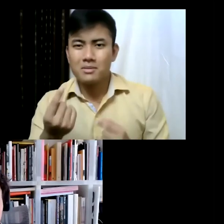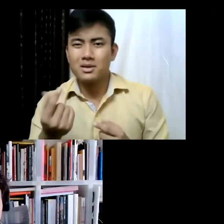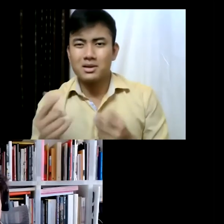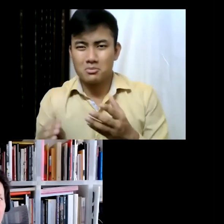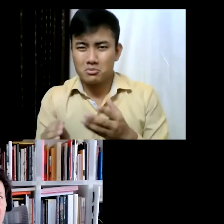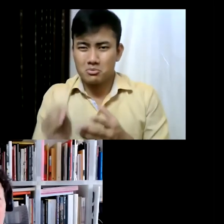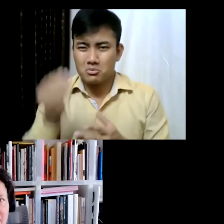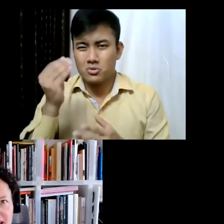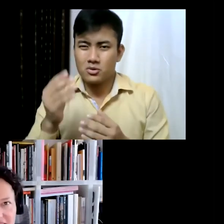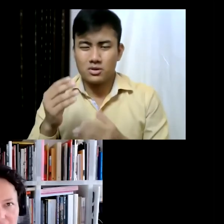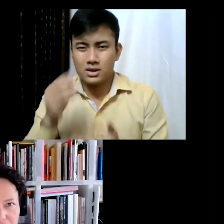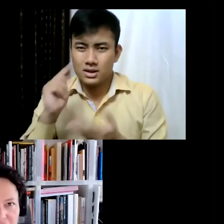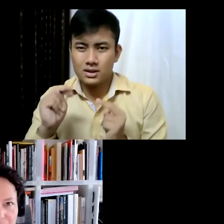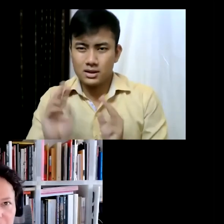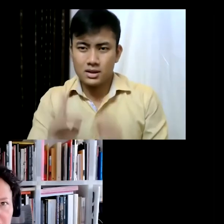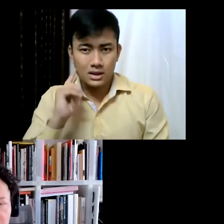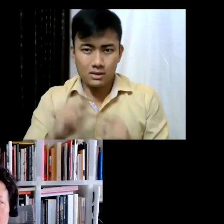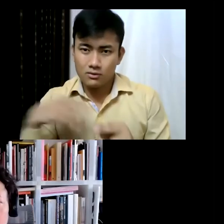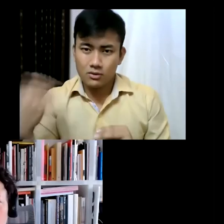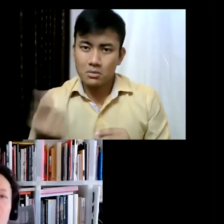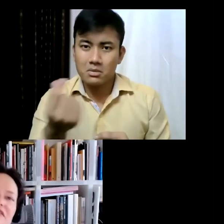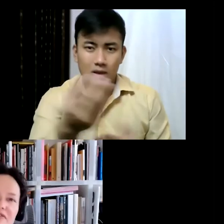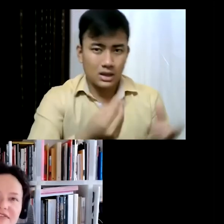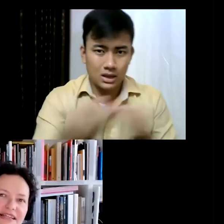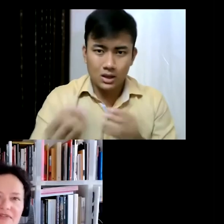park... and we don't have any income from these people that come, of course, you know sometimes